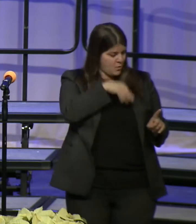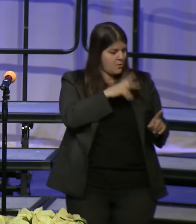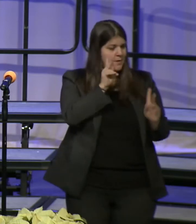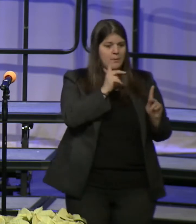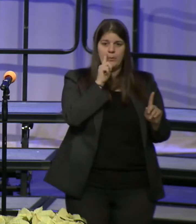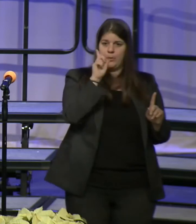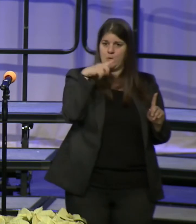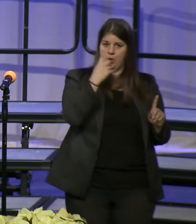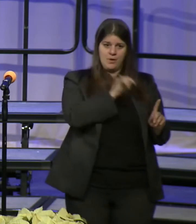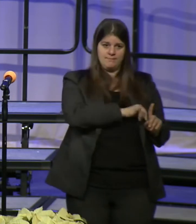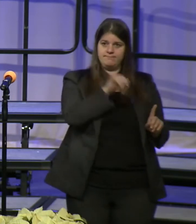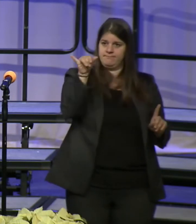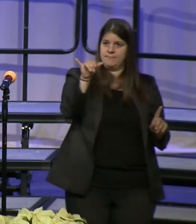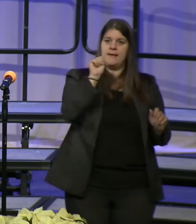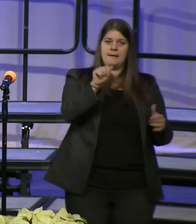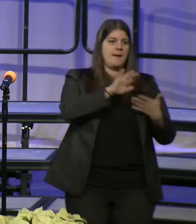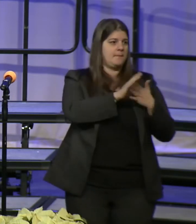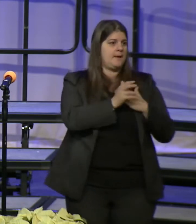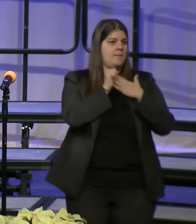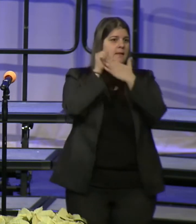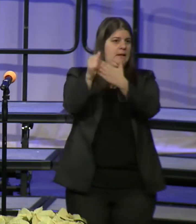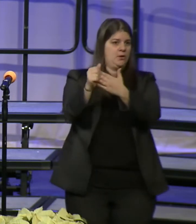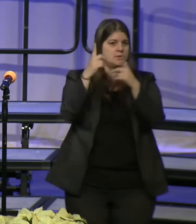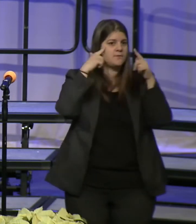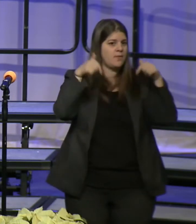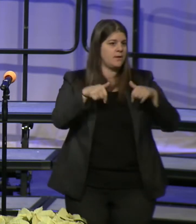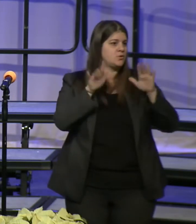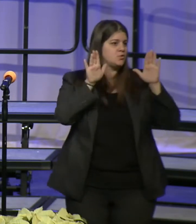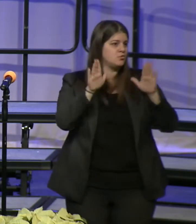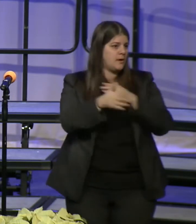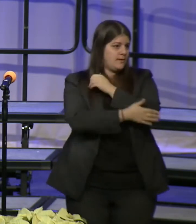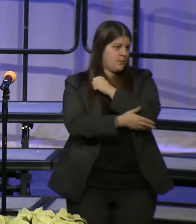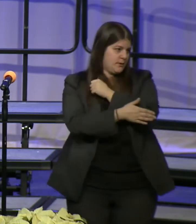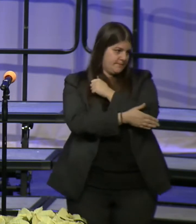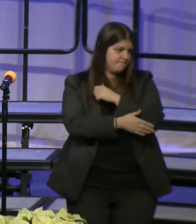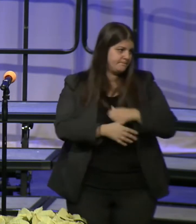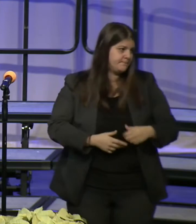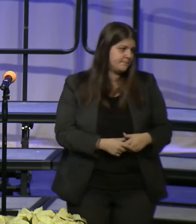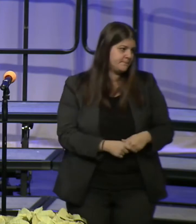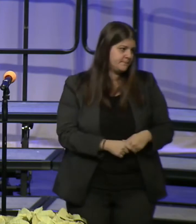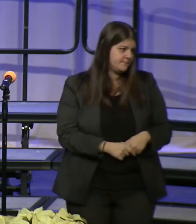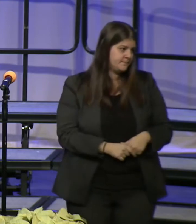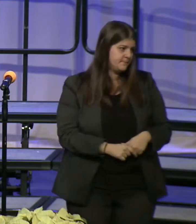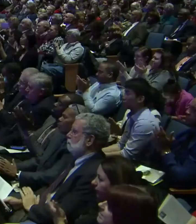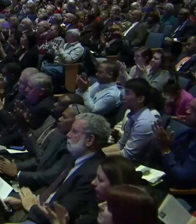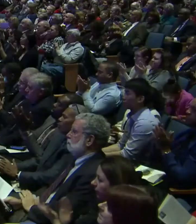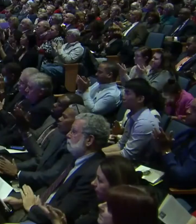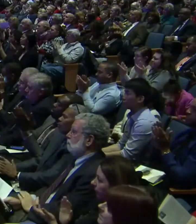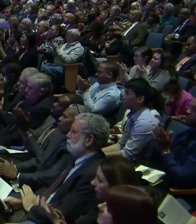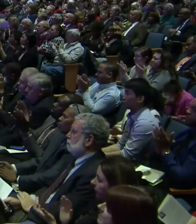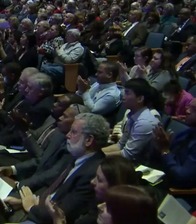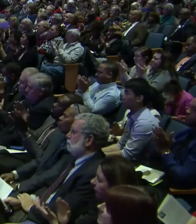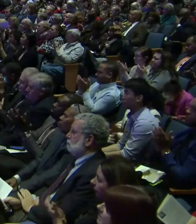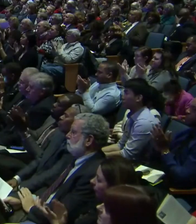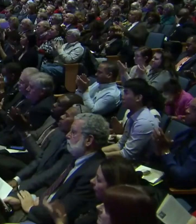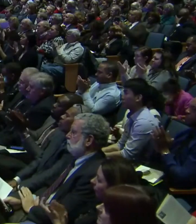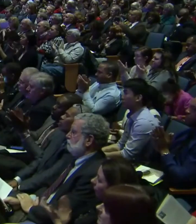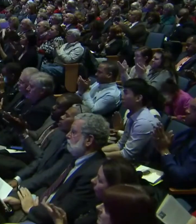can also become leaders of this great county.